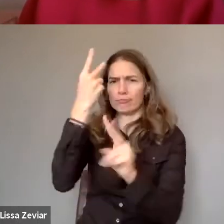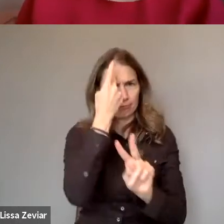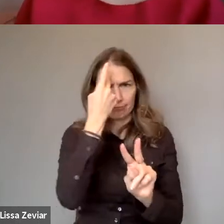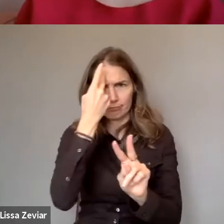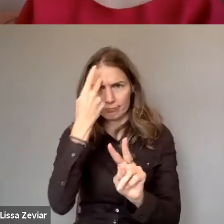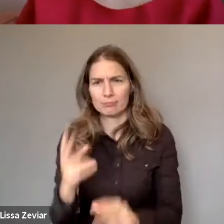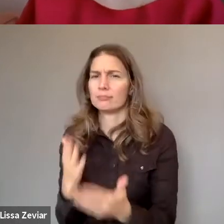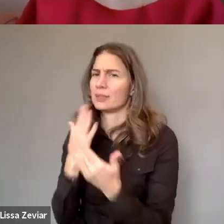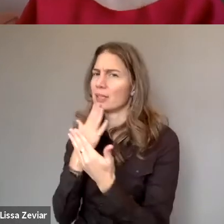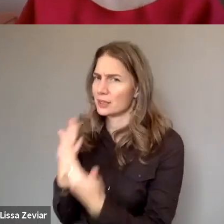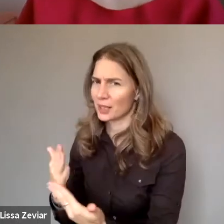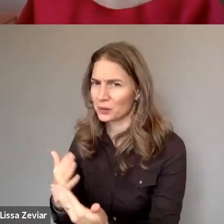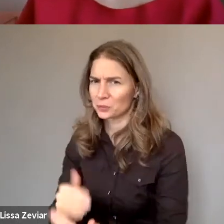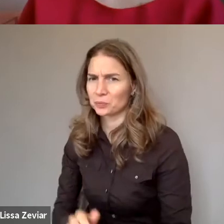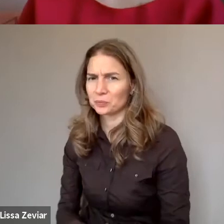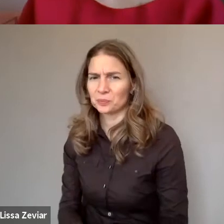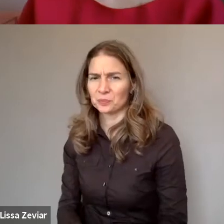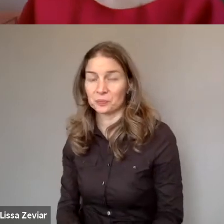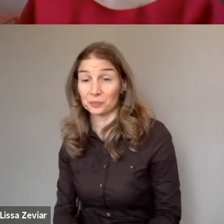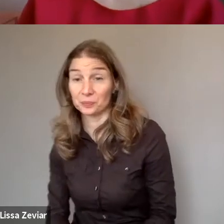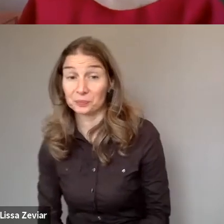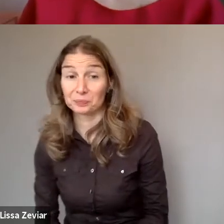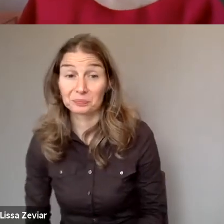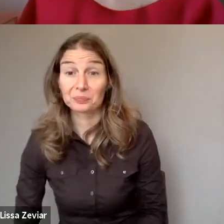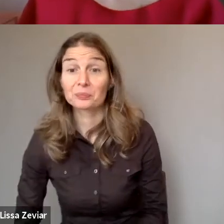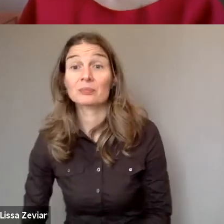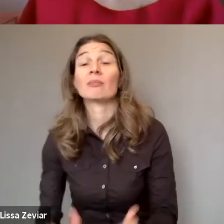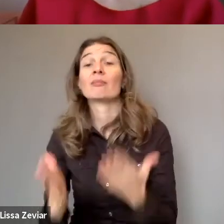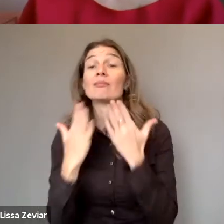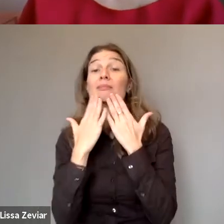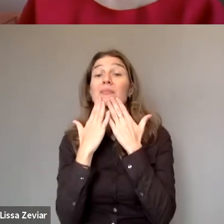Thank you both of you, Agnieszka and Katarzyna